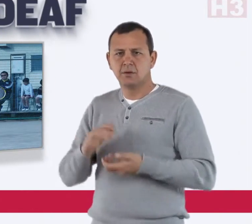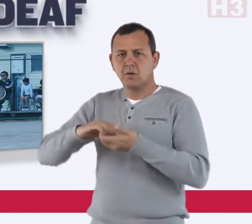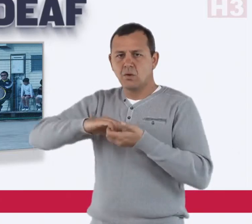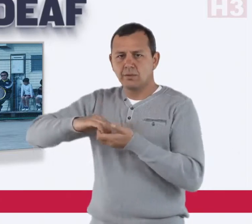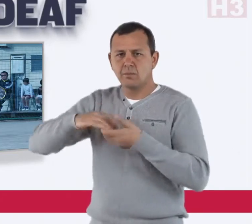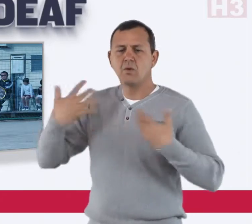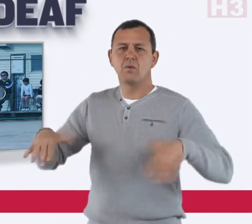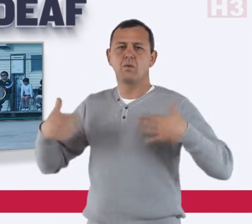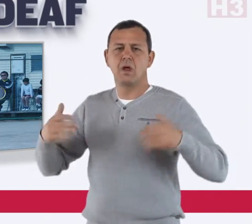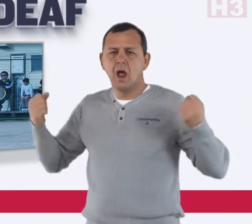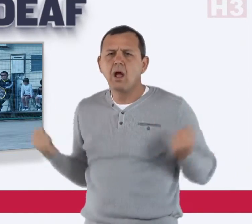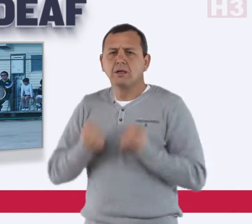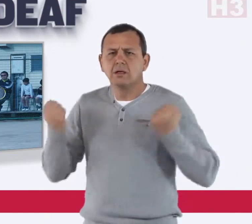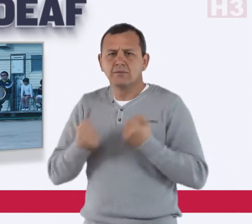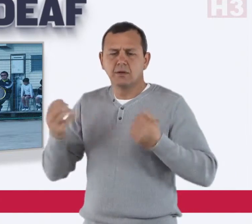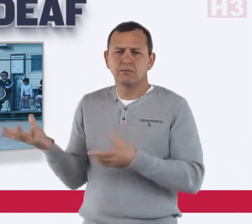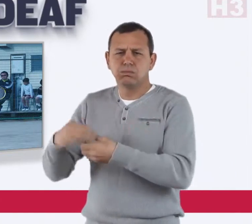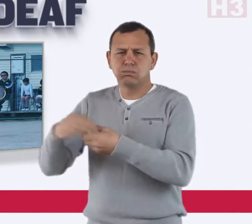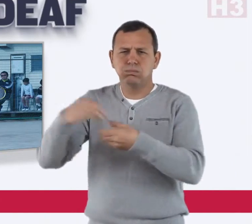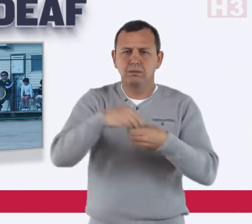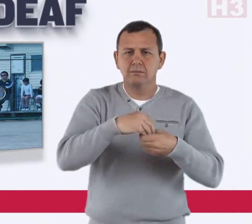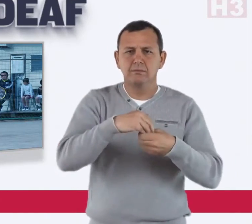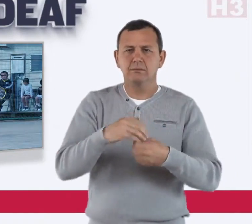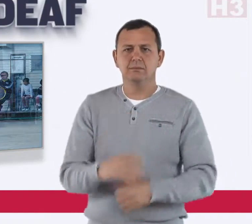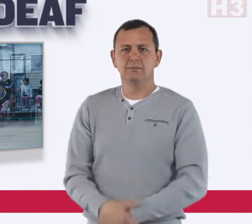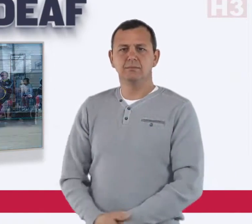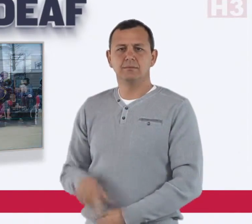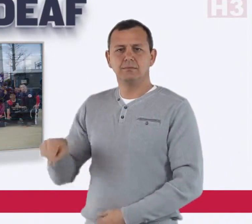club who is very active.